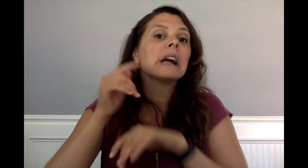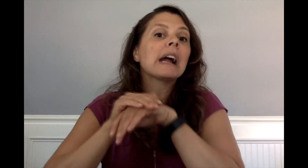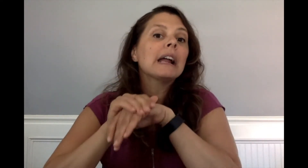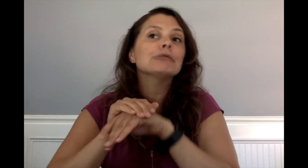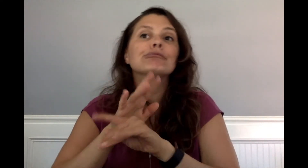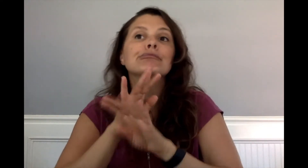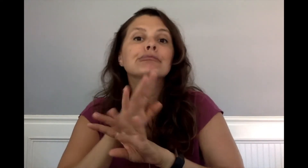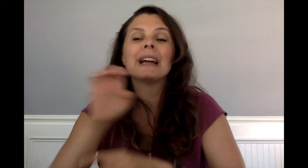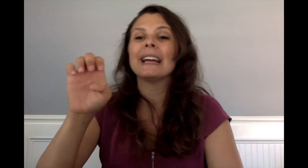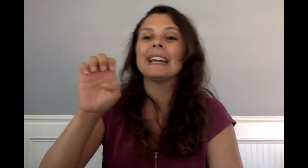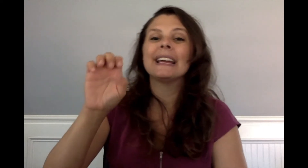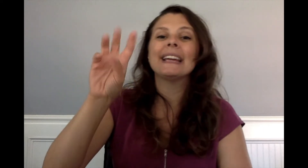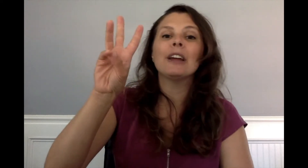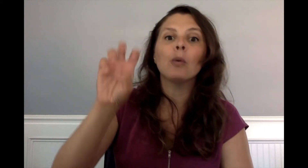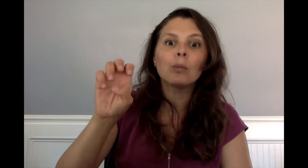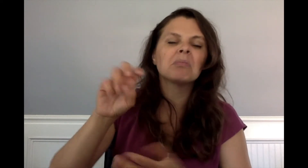owned by Miss Tweedy's sister, Enid.